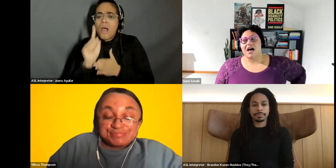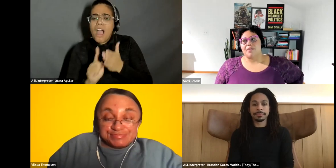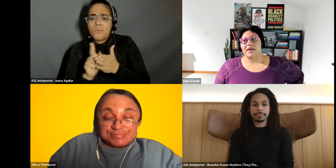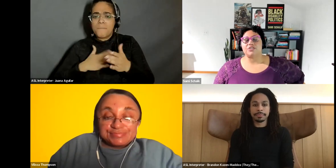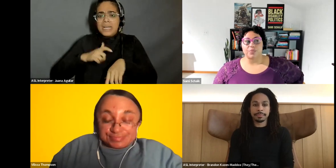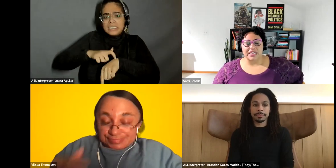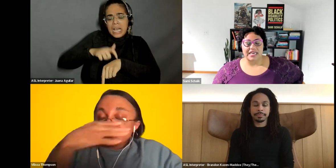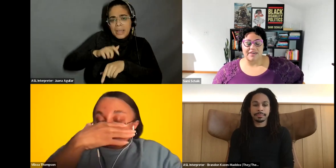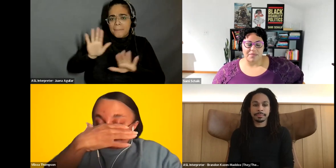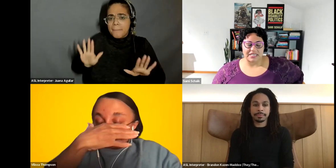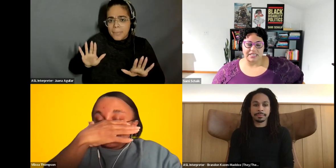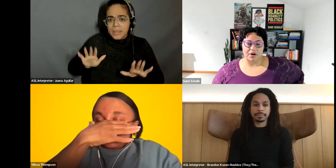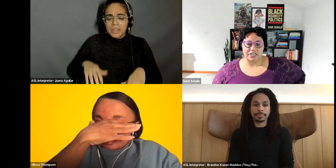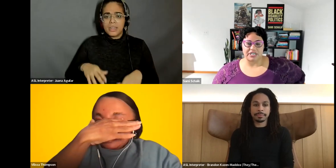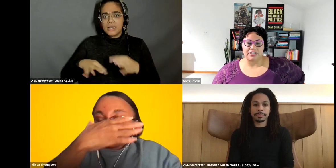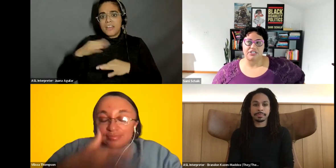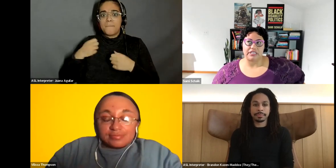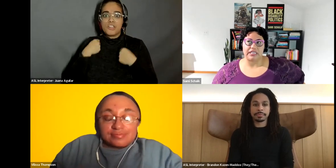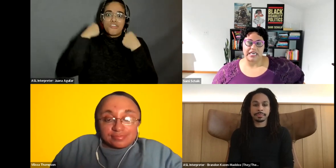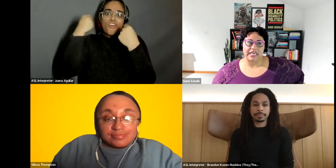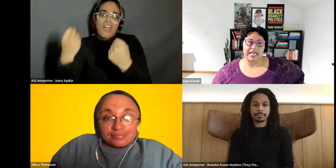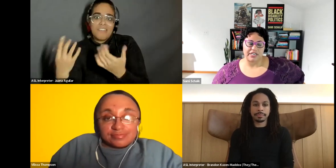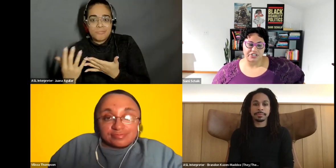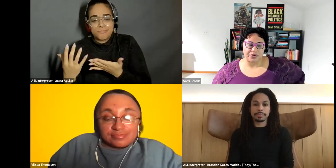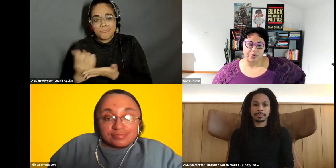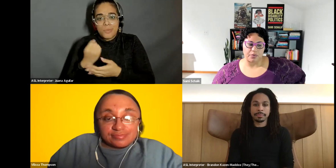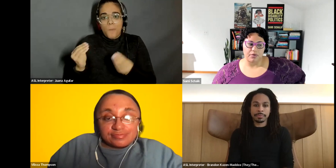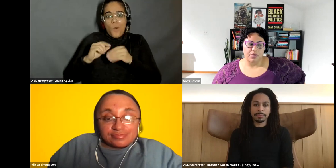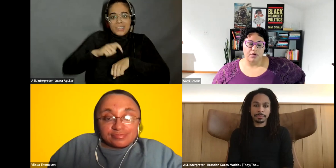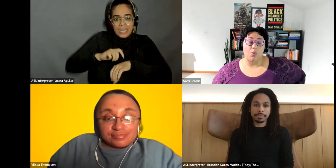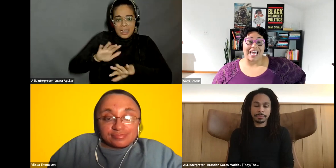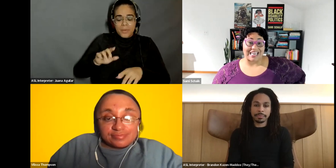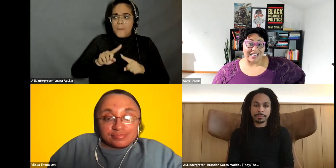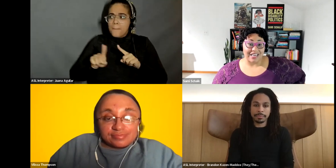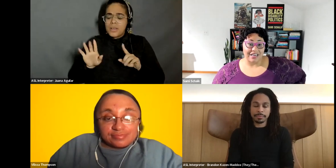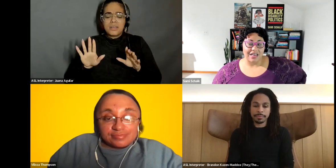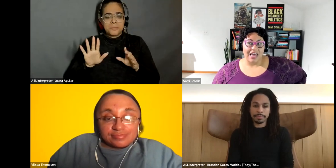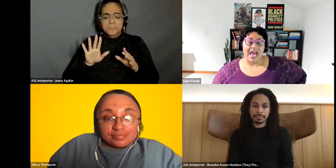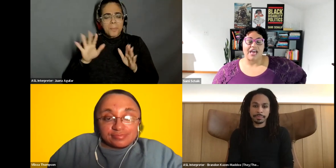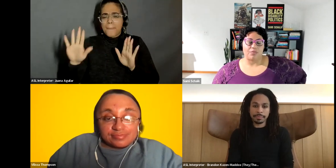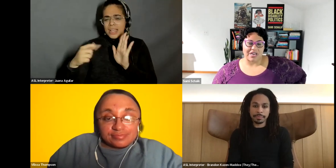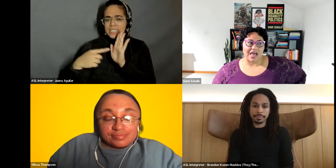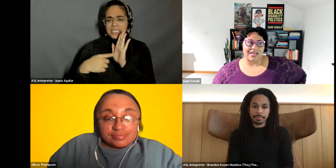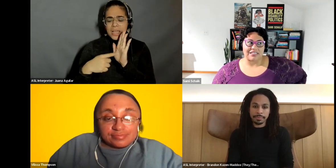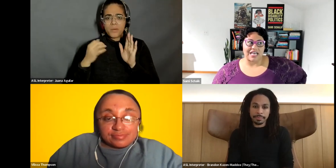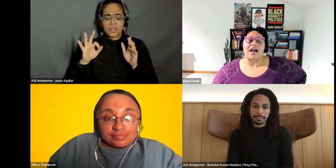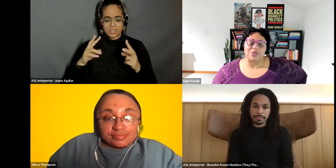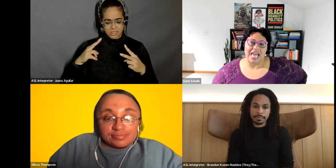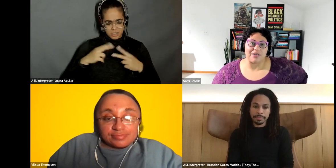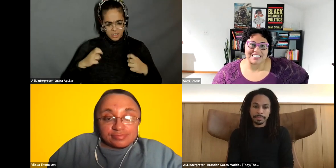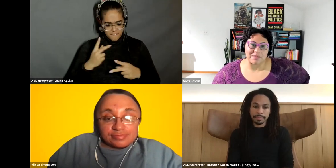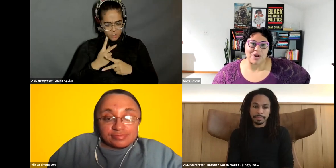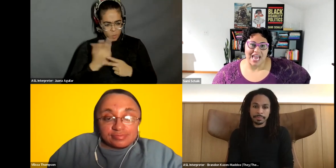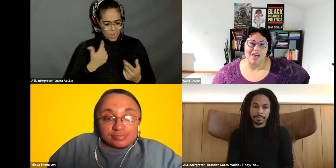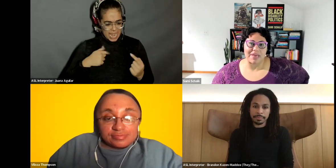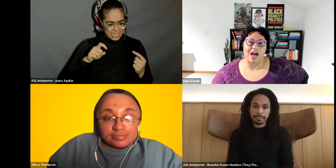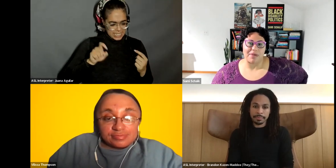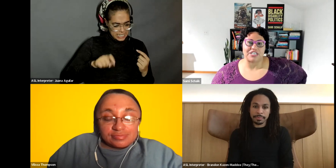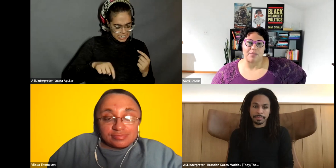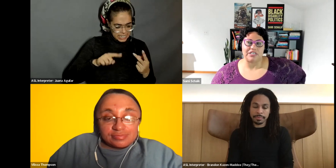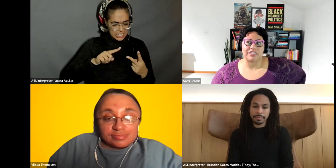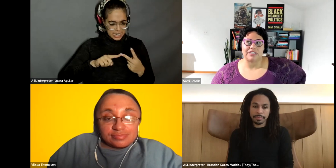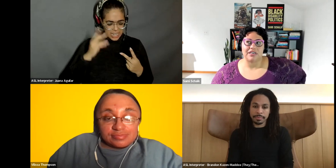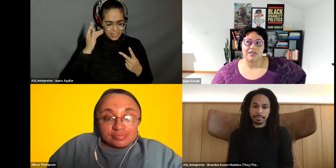Sami Schalk: It's really given me some permission to lean into what I need. and realize actually how disabled I am and how much I was